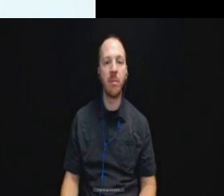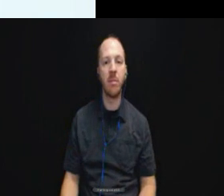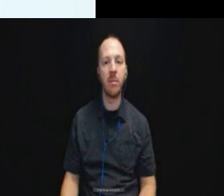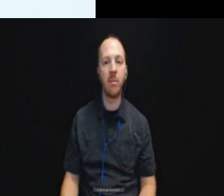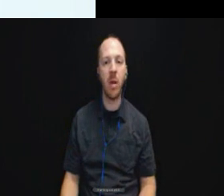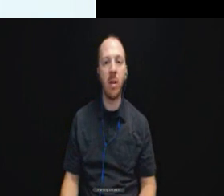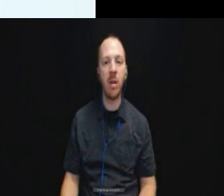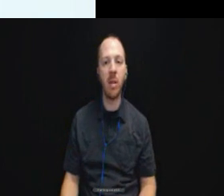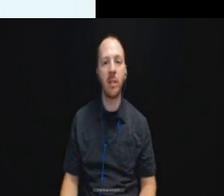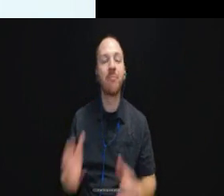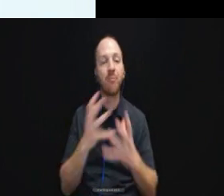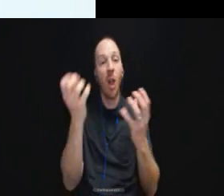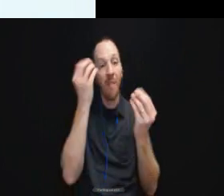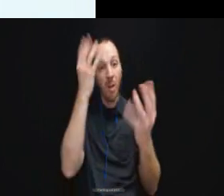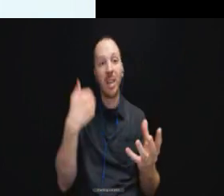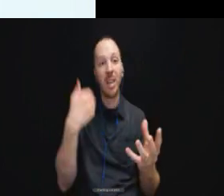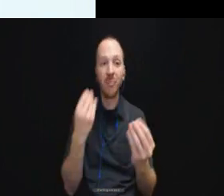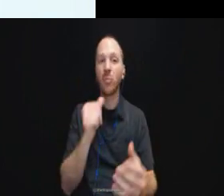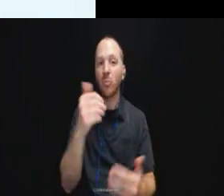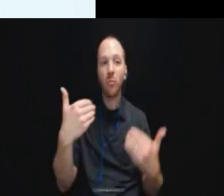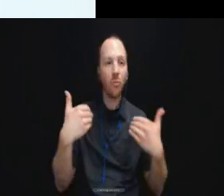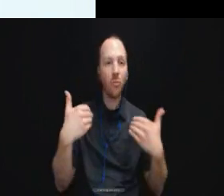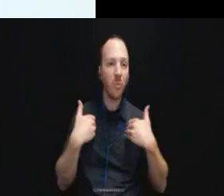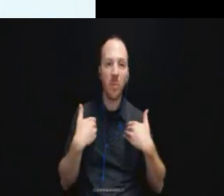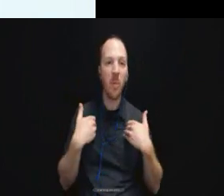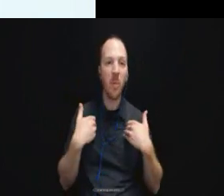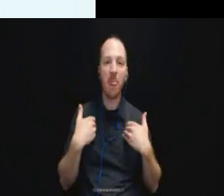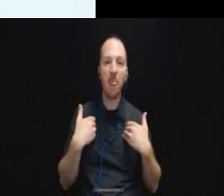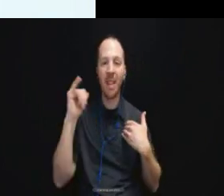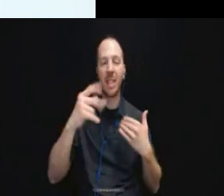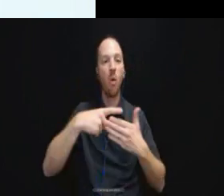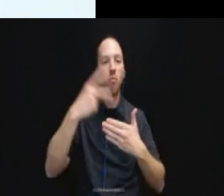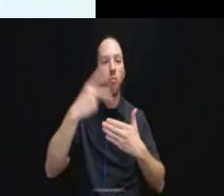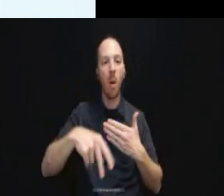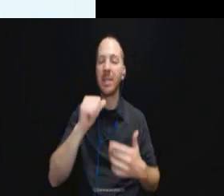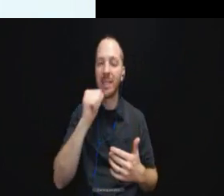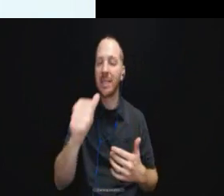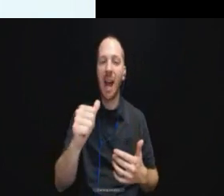We don't have this program is not one where there are questions and answers.